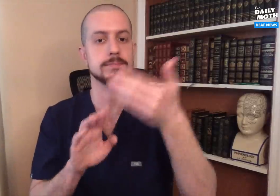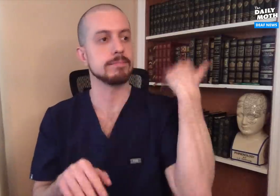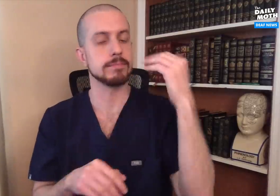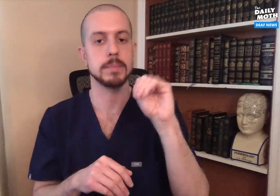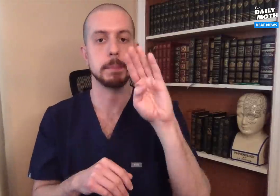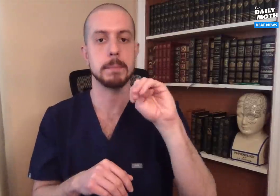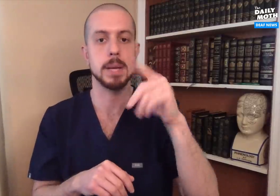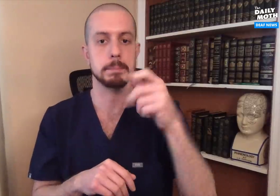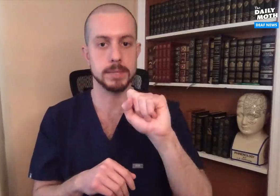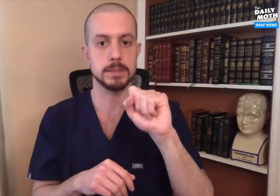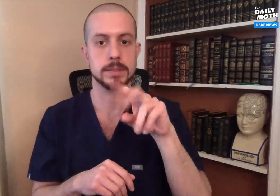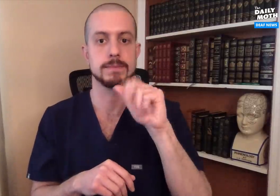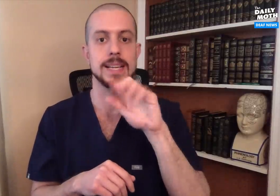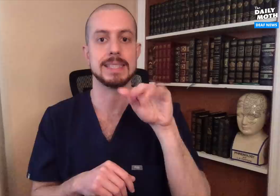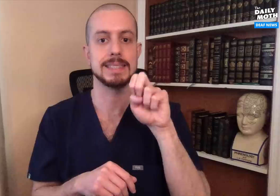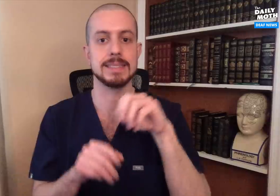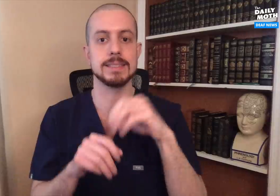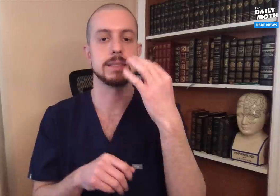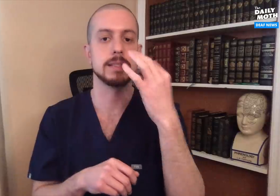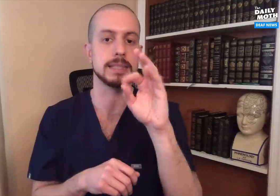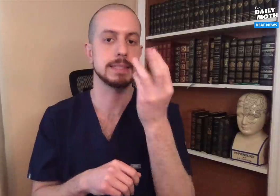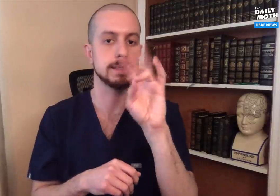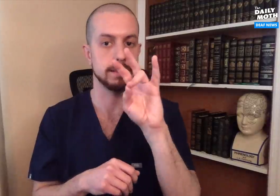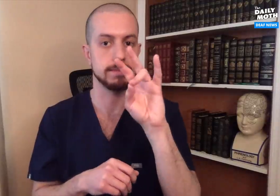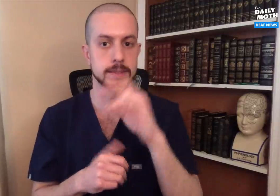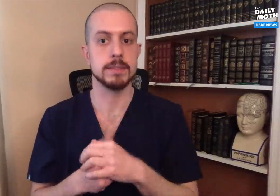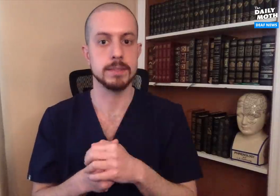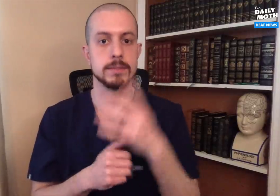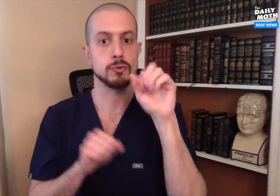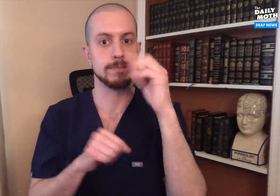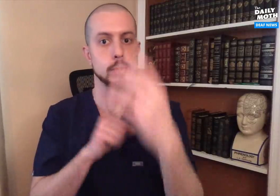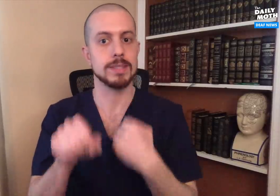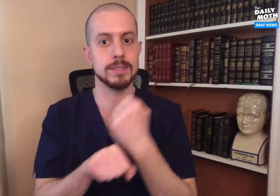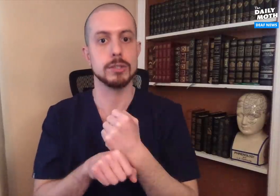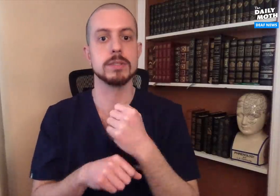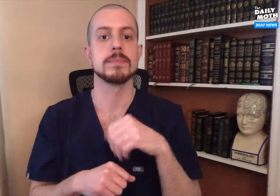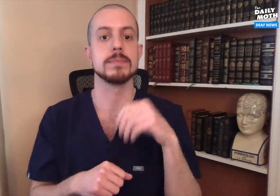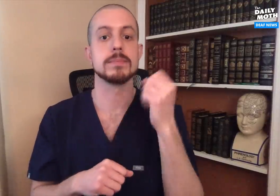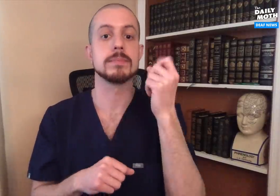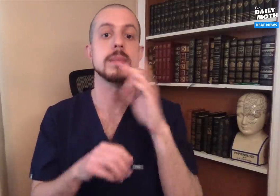this was for the mumps vaccine in 1967. It took four years.